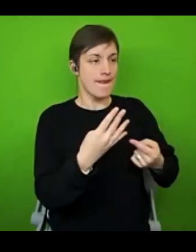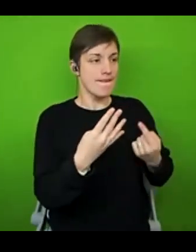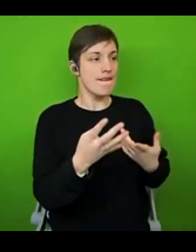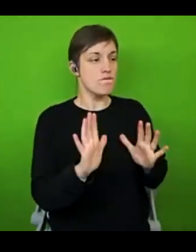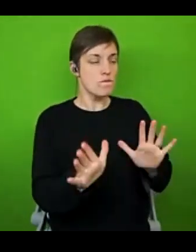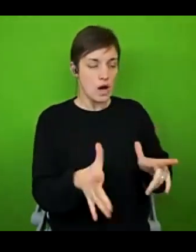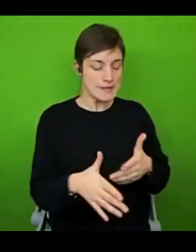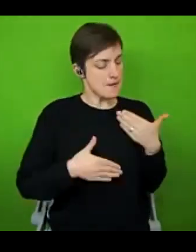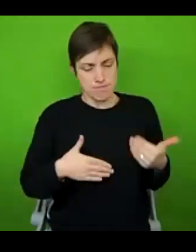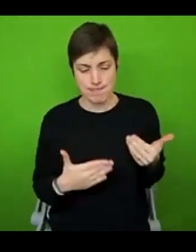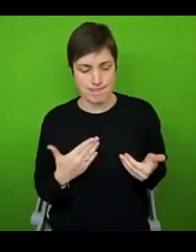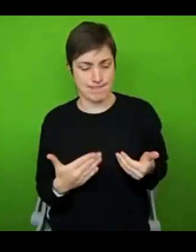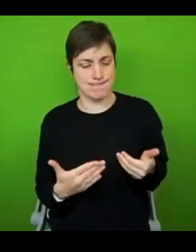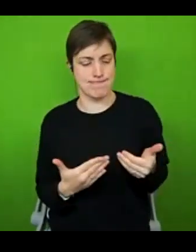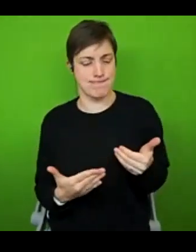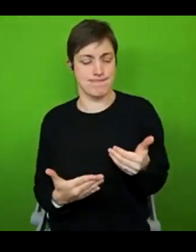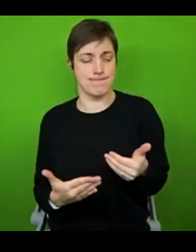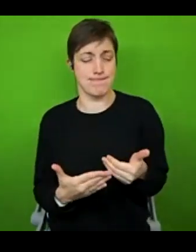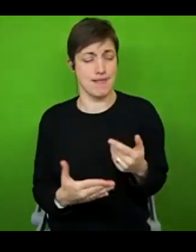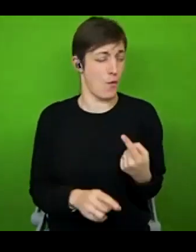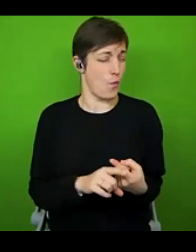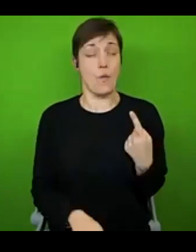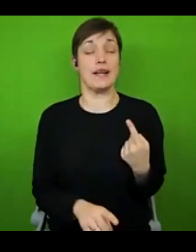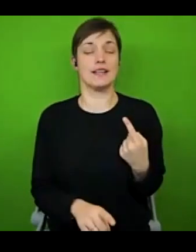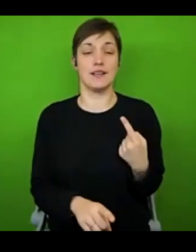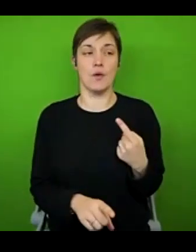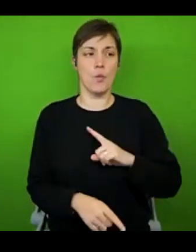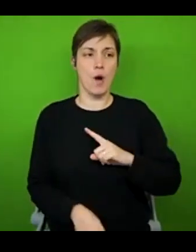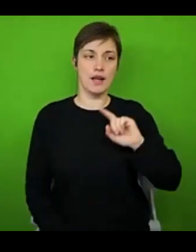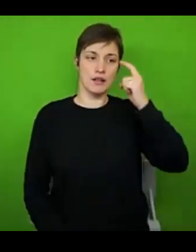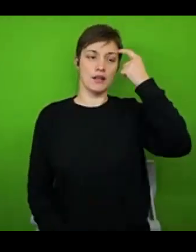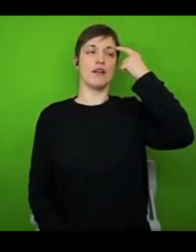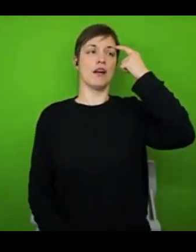tried to do them as quickly and efficiently as possible because in my head, I thought that by doing that I was